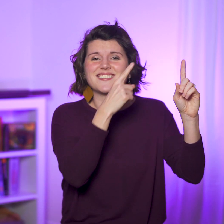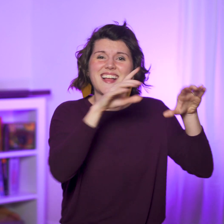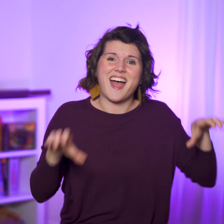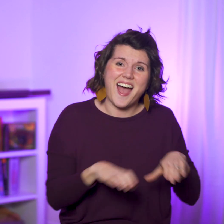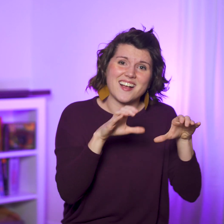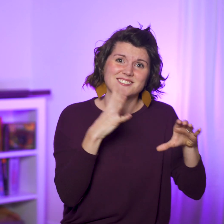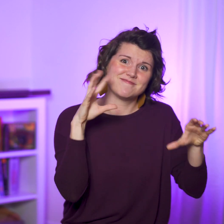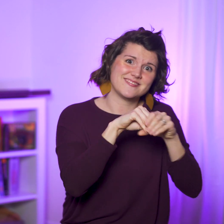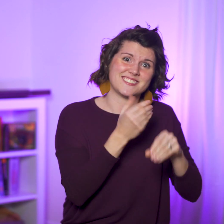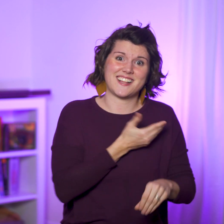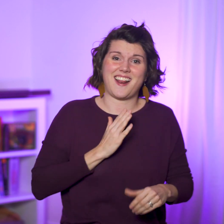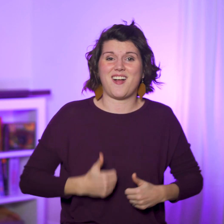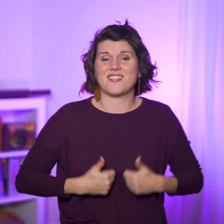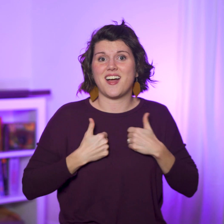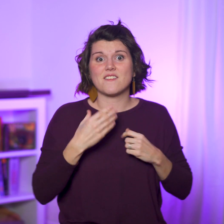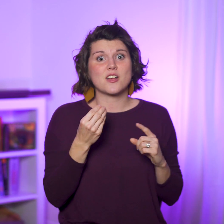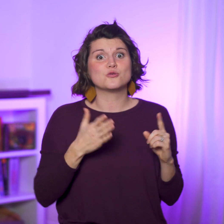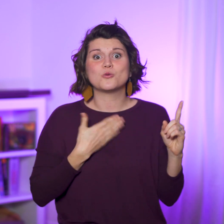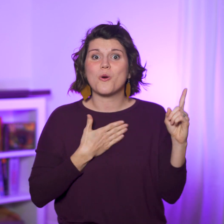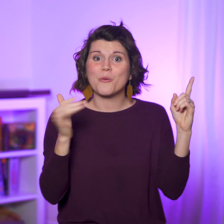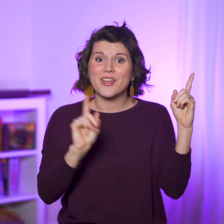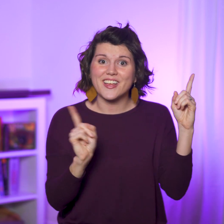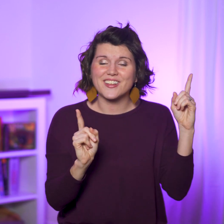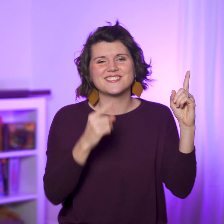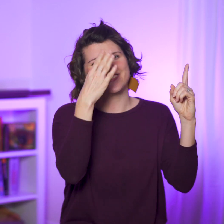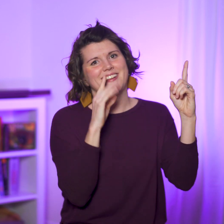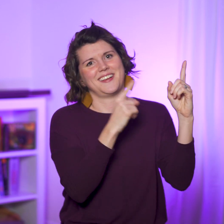He’s the active agent in that, and He is where the joy is!